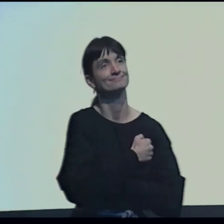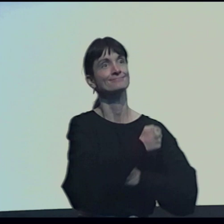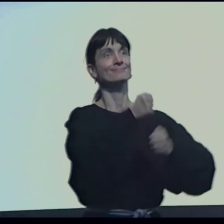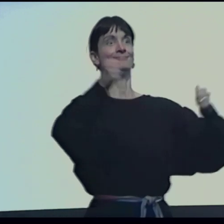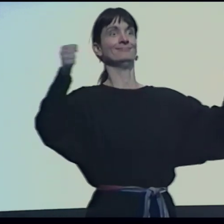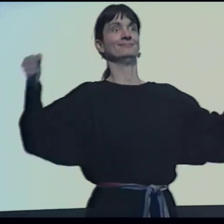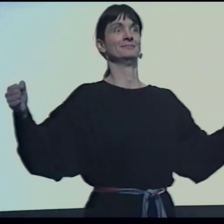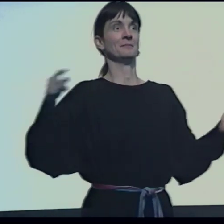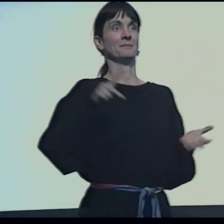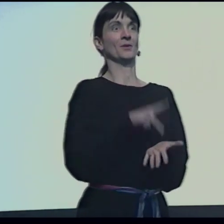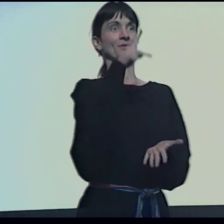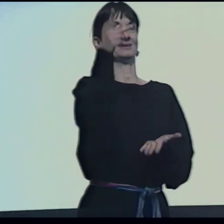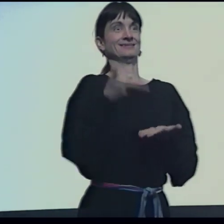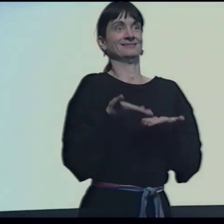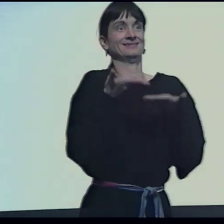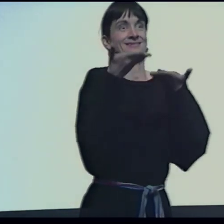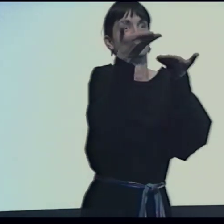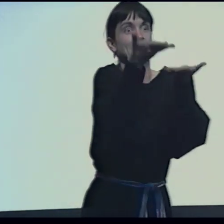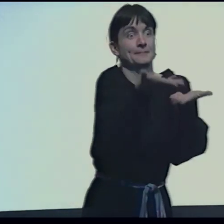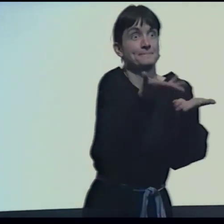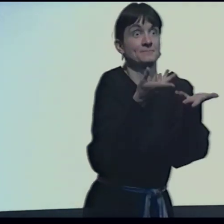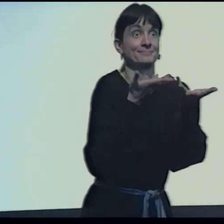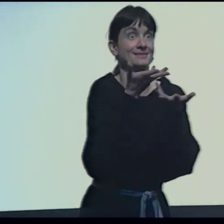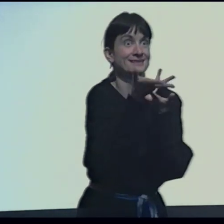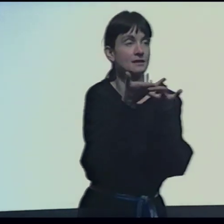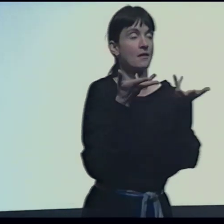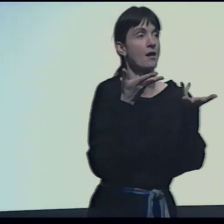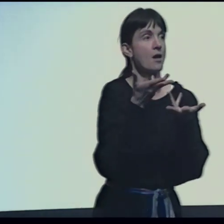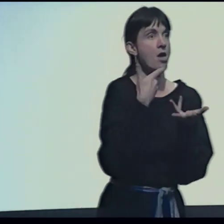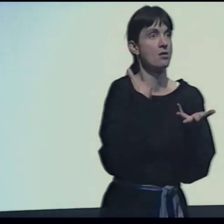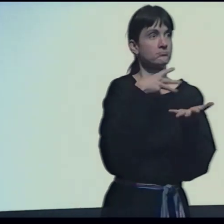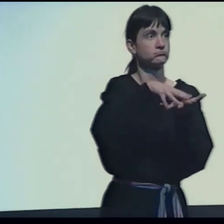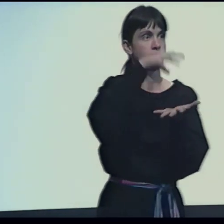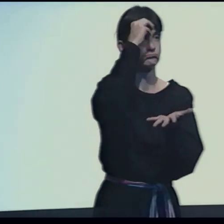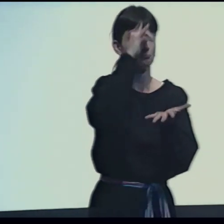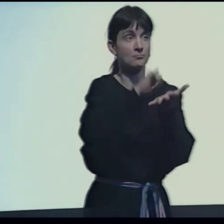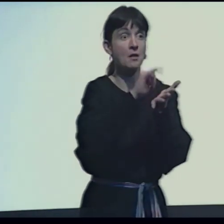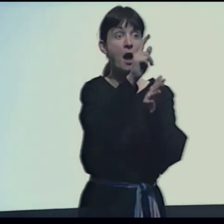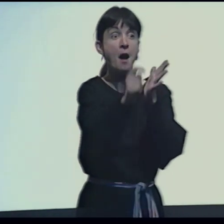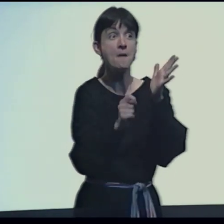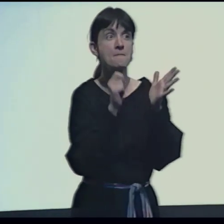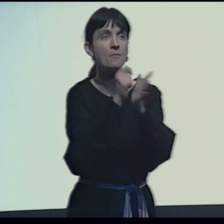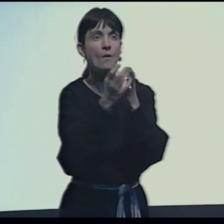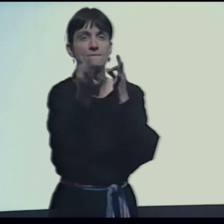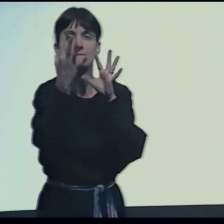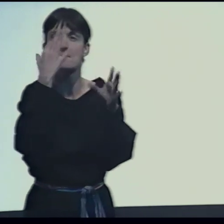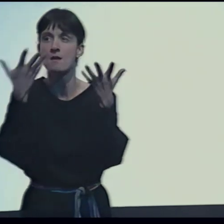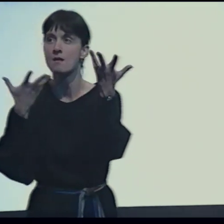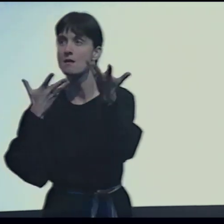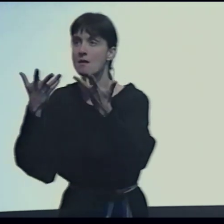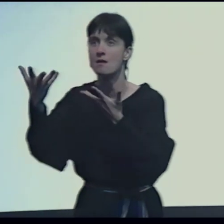I was unsure, but I decided I would finally show the world the poetry I had kept to myself for so long.